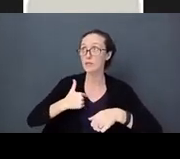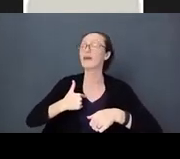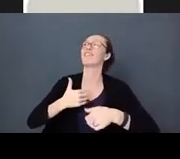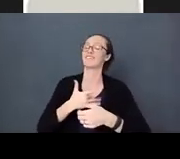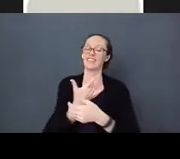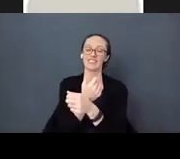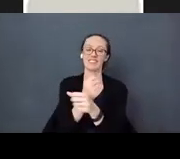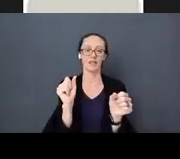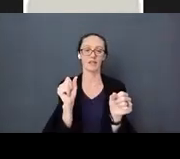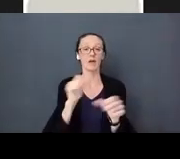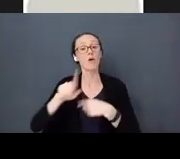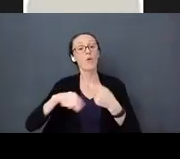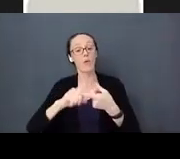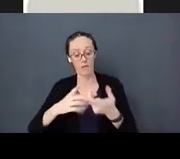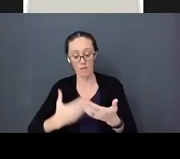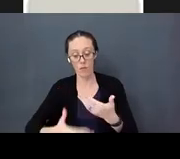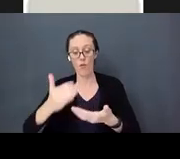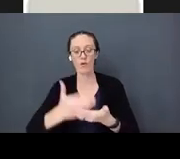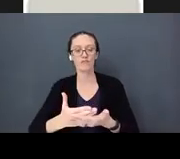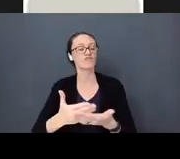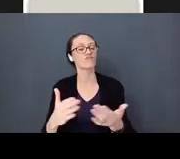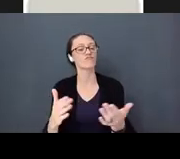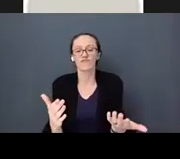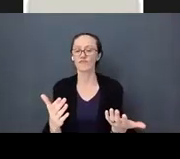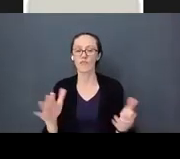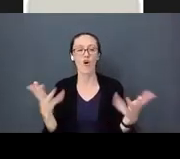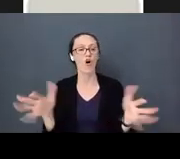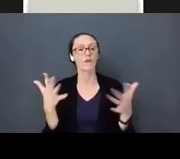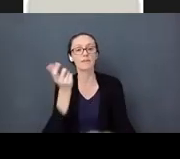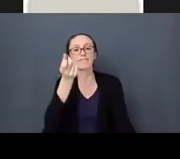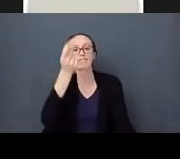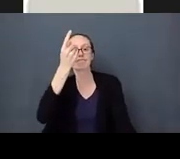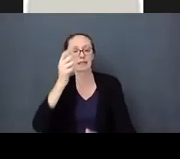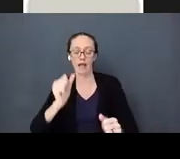when they are born. Touch can calm them, it’s warm, it’s safe, its comfortable.